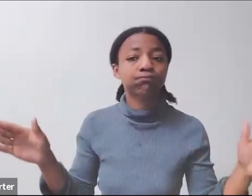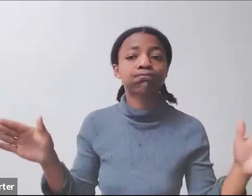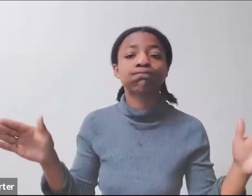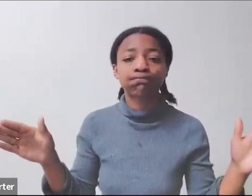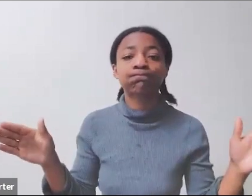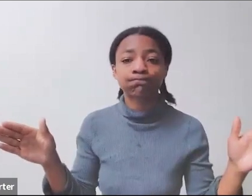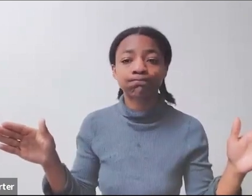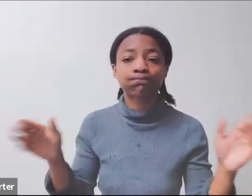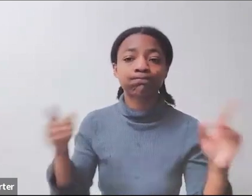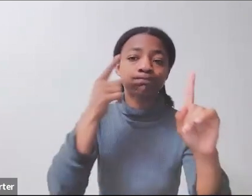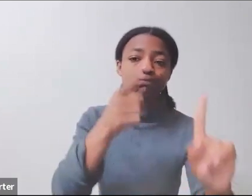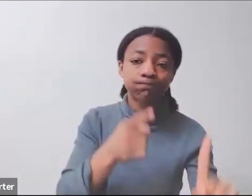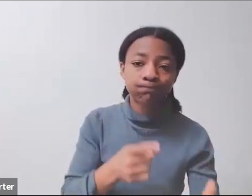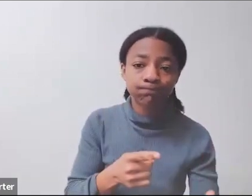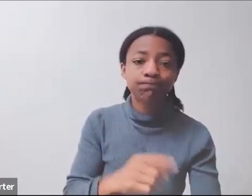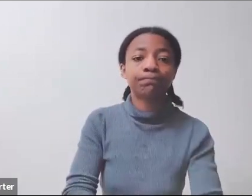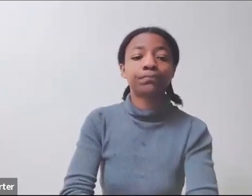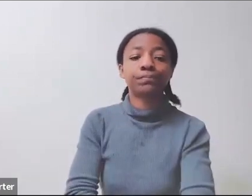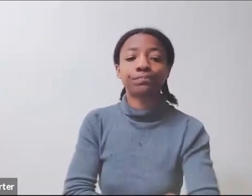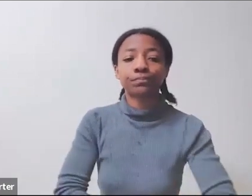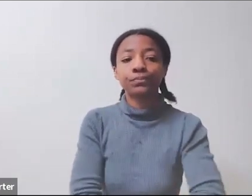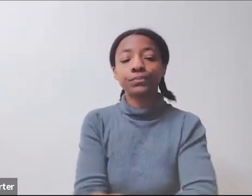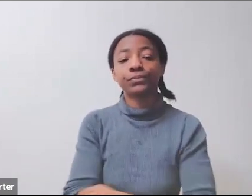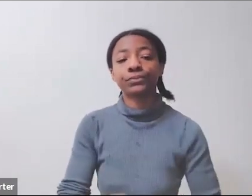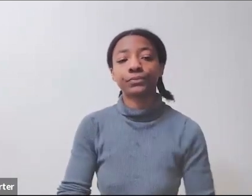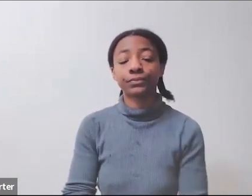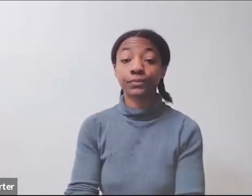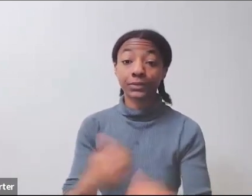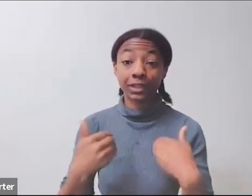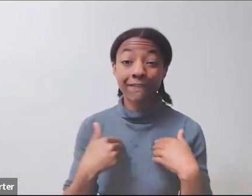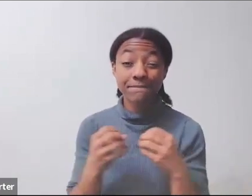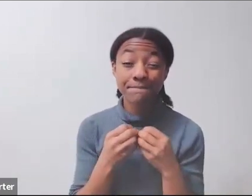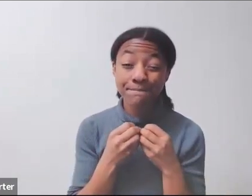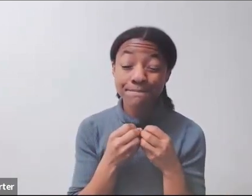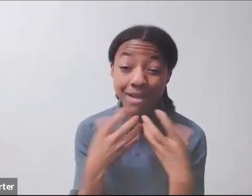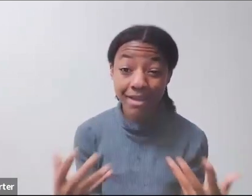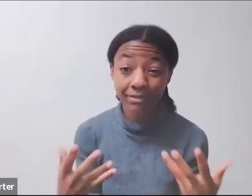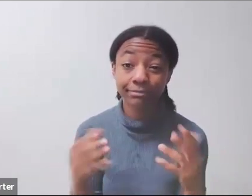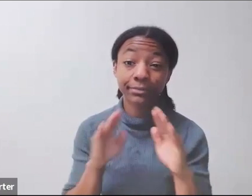USAID, we have many, many bureaus. I've pointed out where the Bureau of Global Health is.